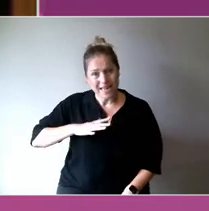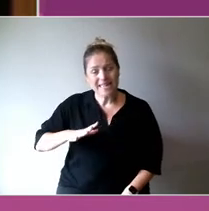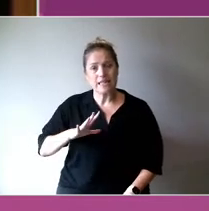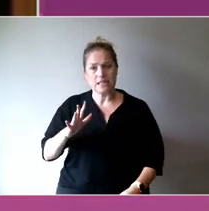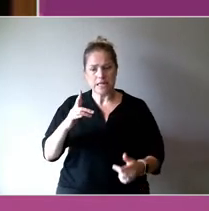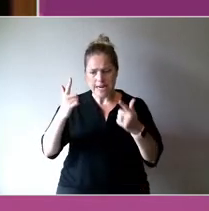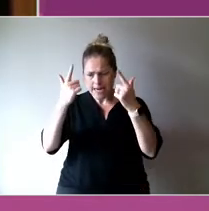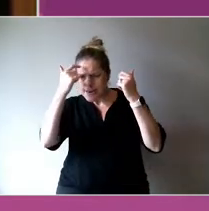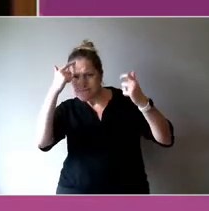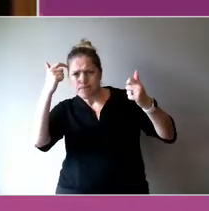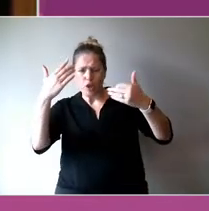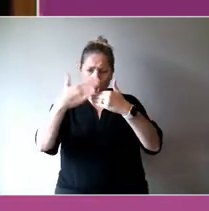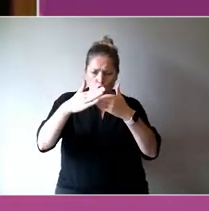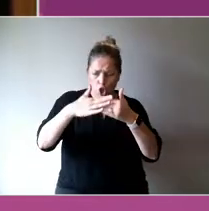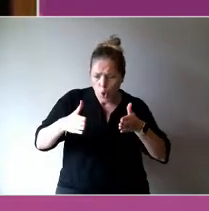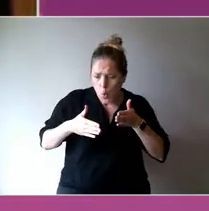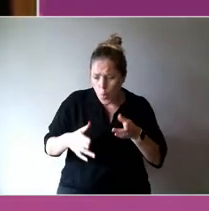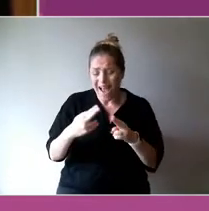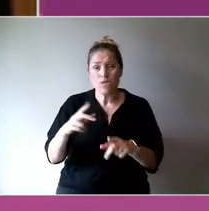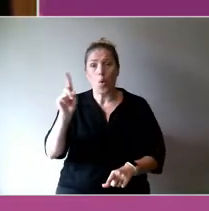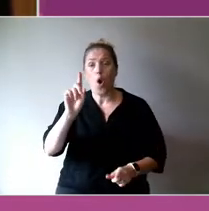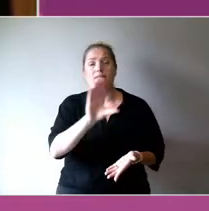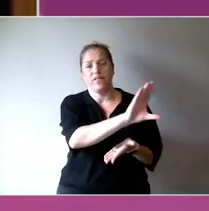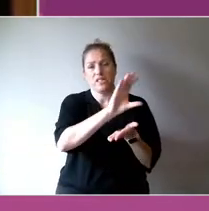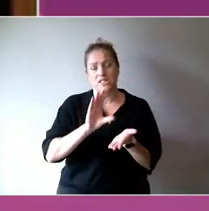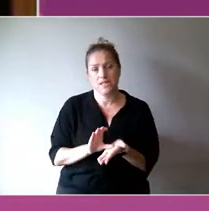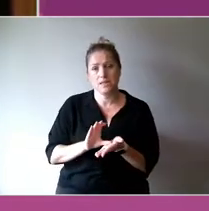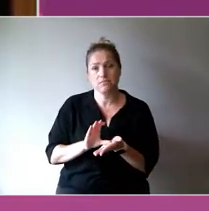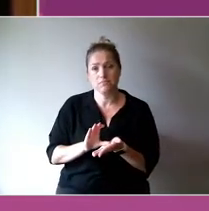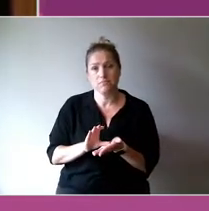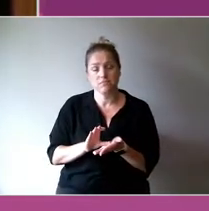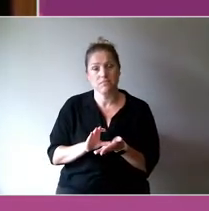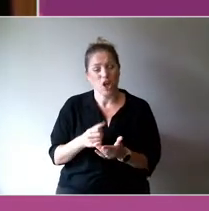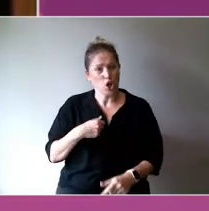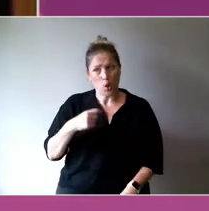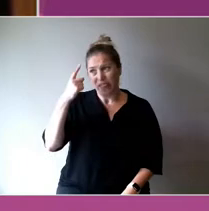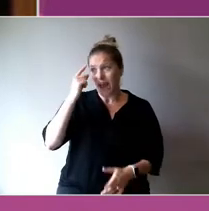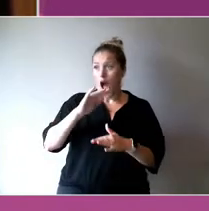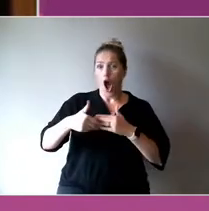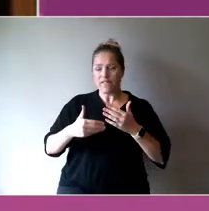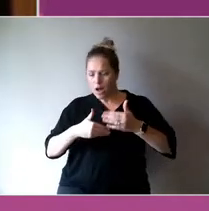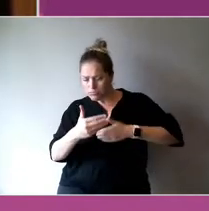And the processes of awarding a tender might work really well for who is going to build